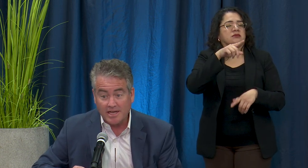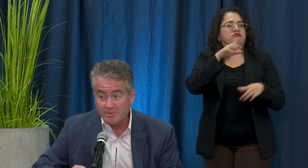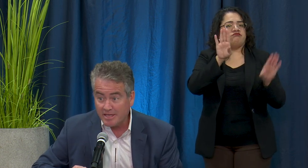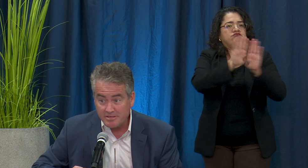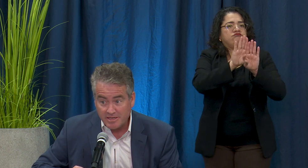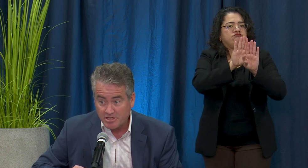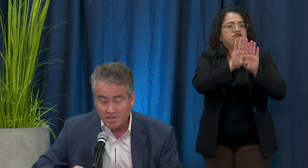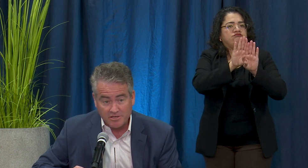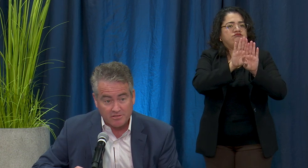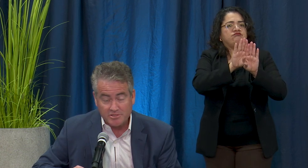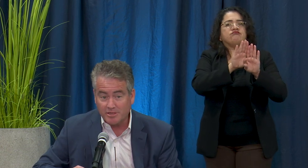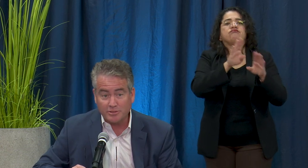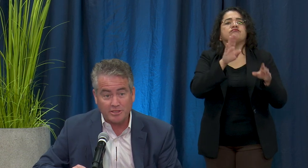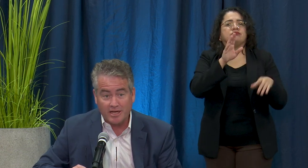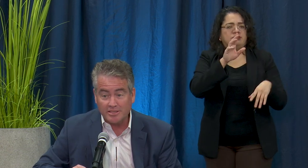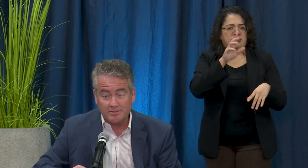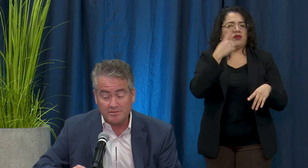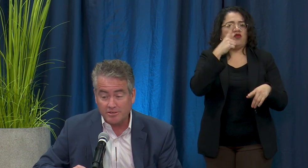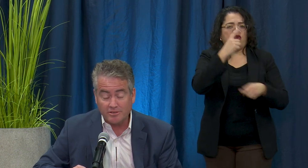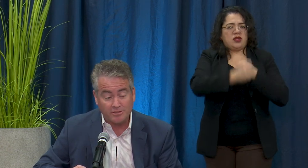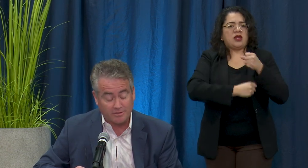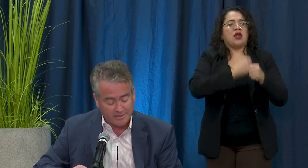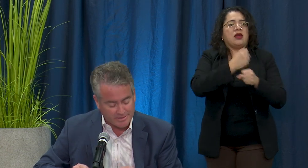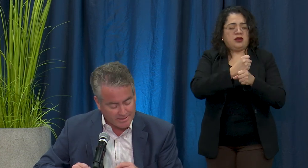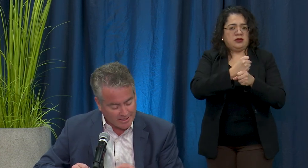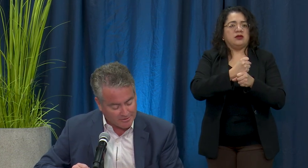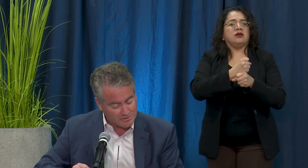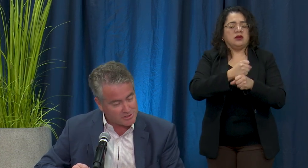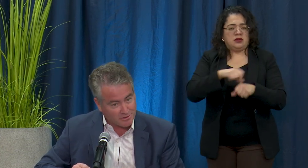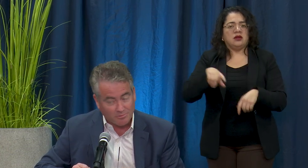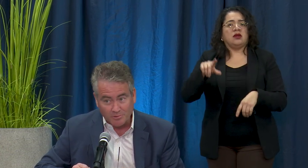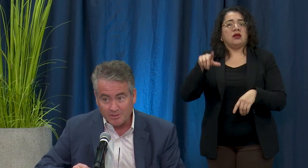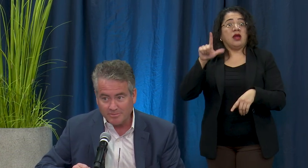time to end education, summer did not start early. There's still work to be